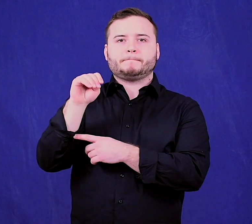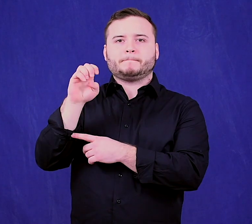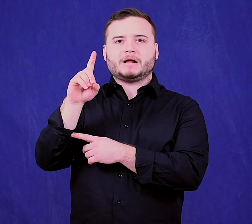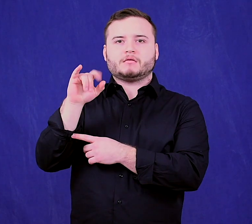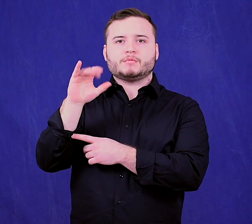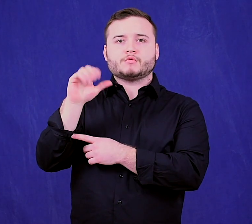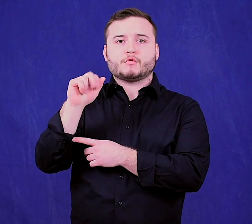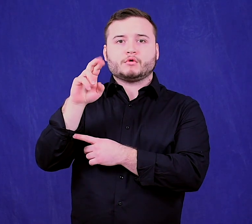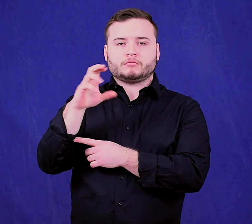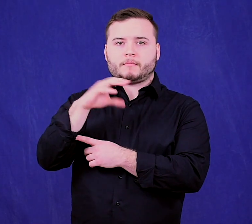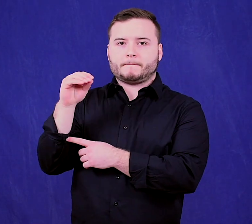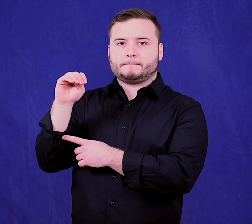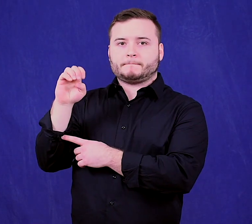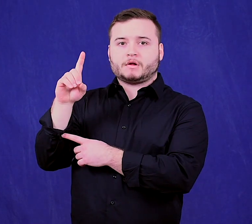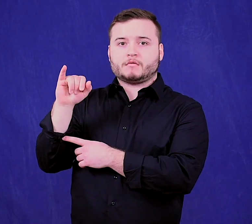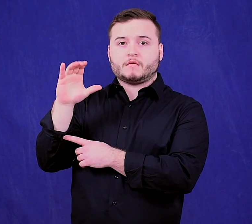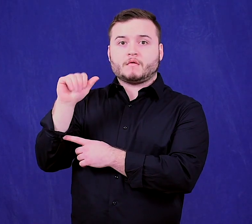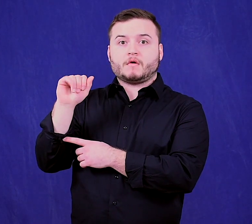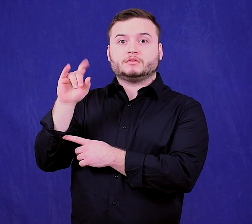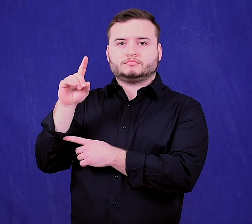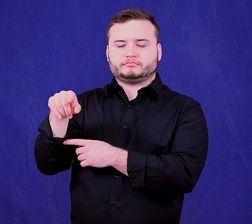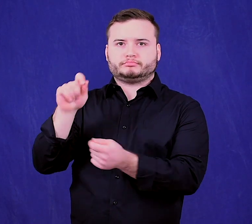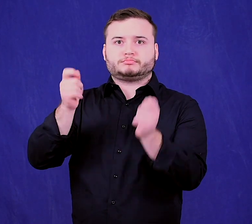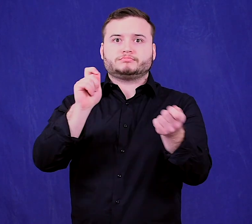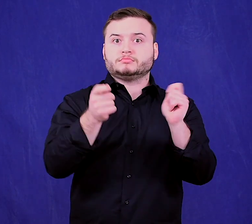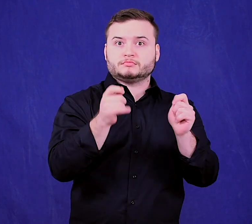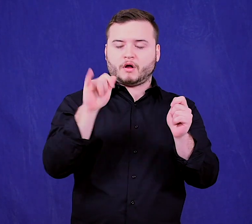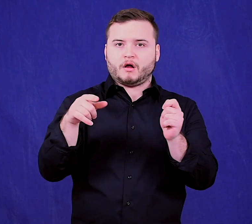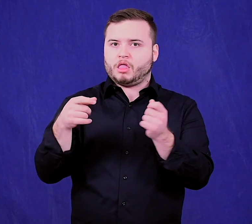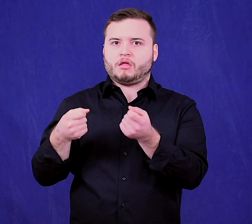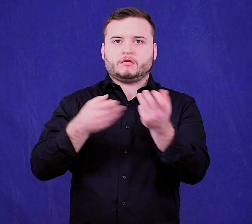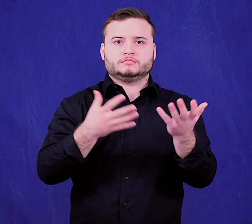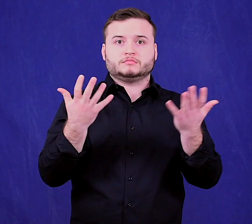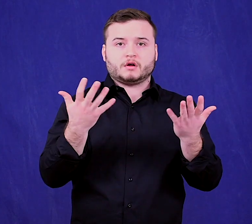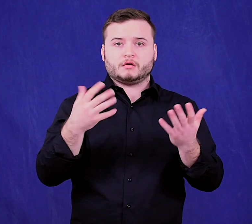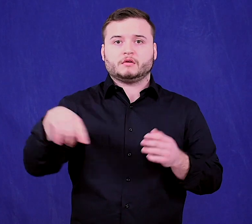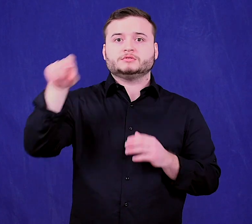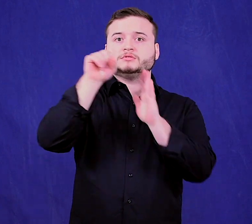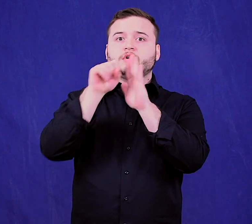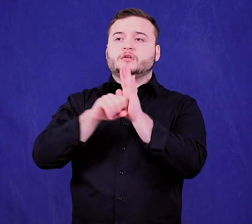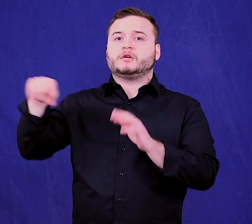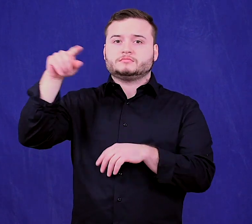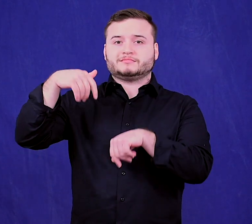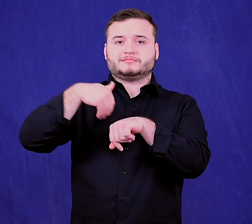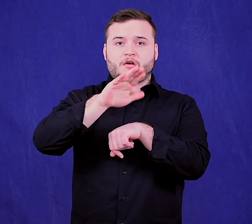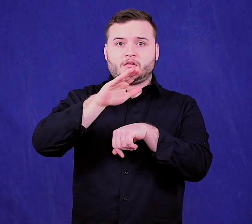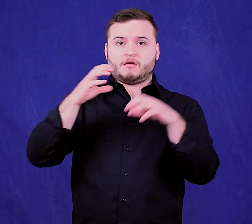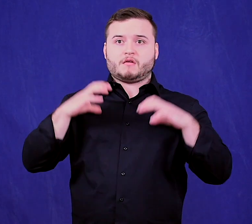Medicare and Medicaid have resulted in other states not paying to send